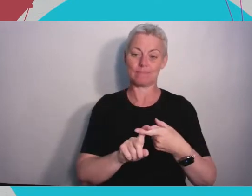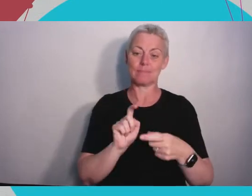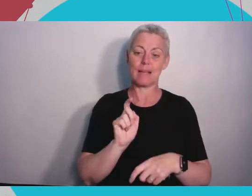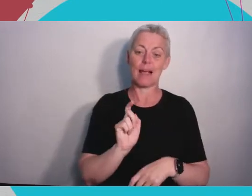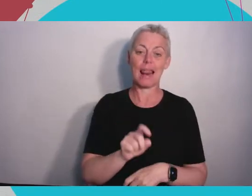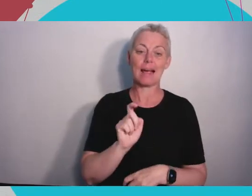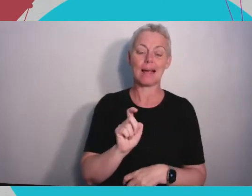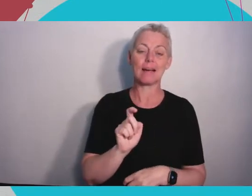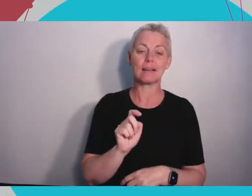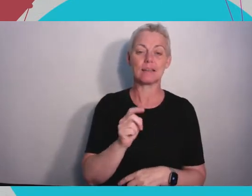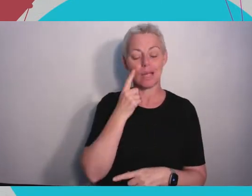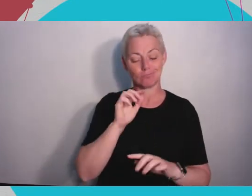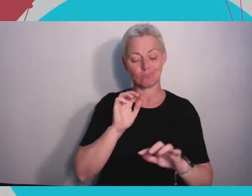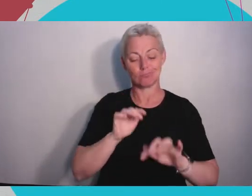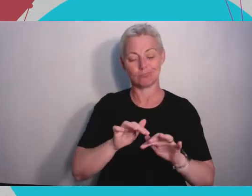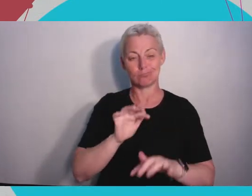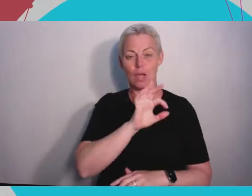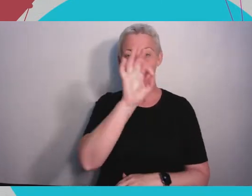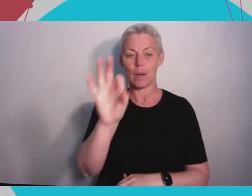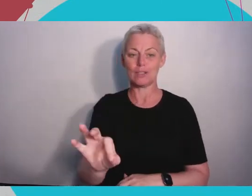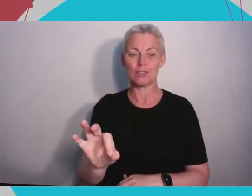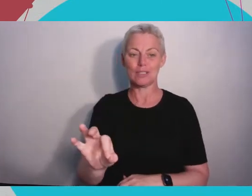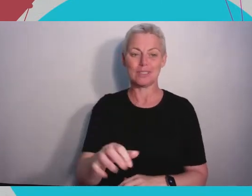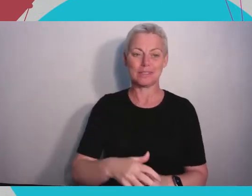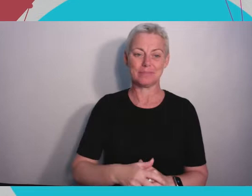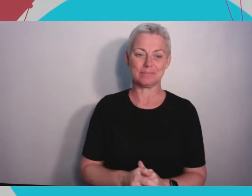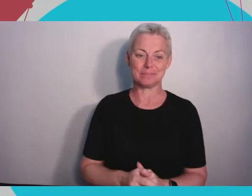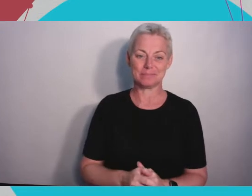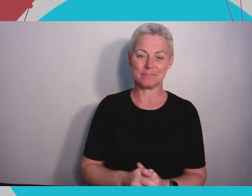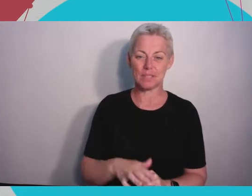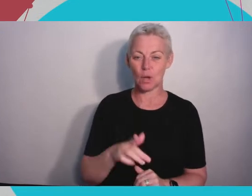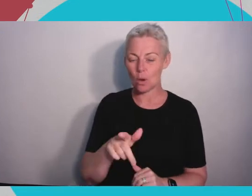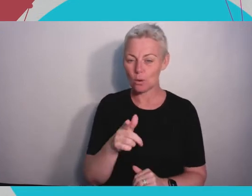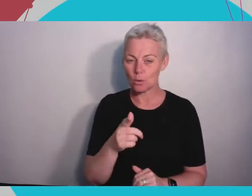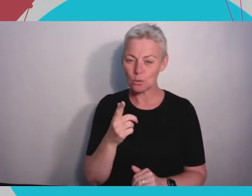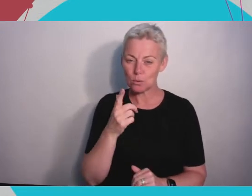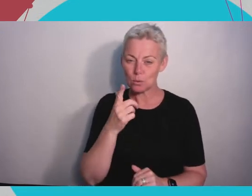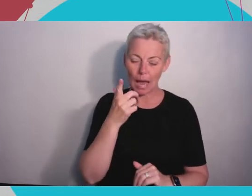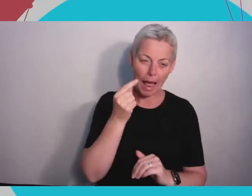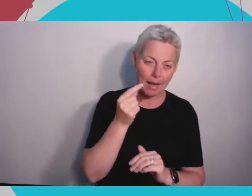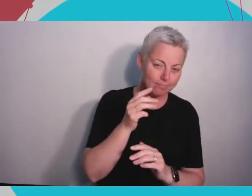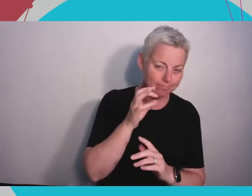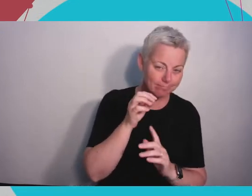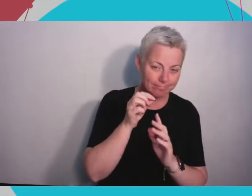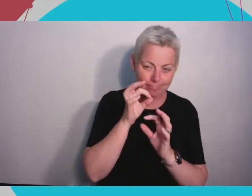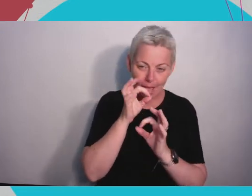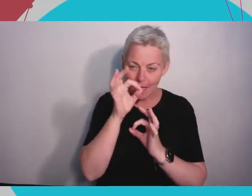like to open it up to you all to probe Tom as to how his approach has helped him. So